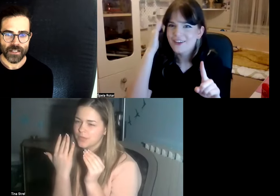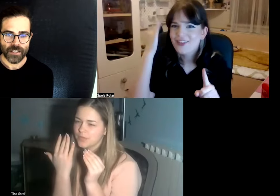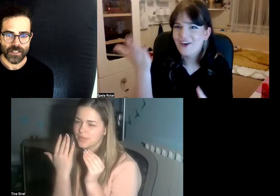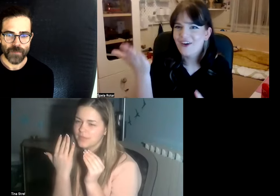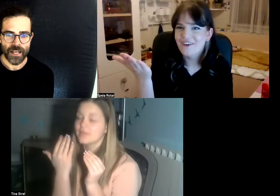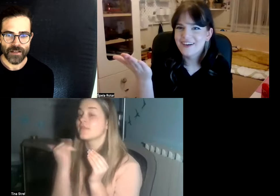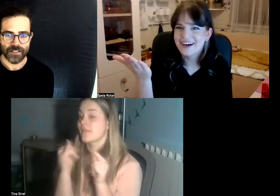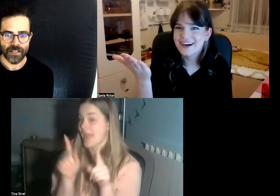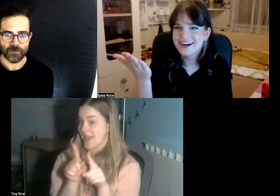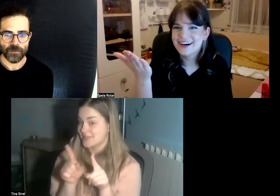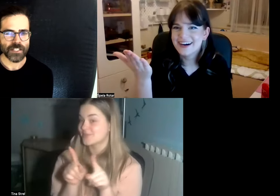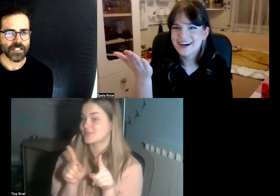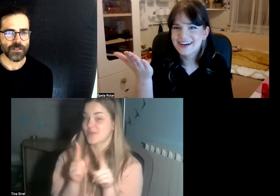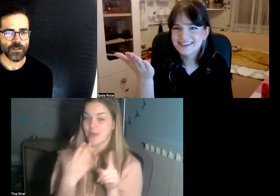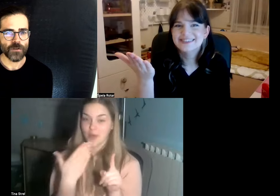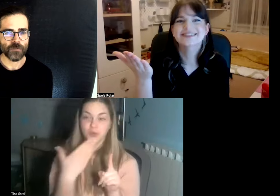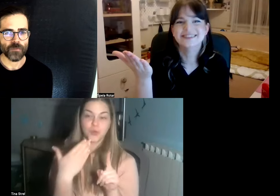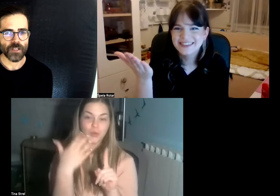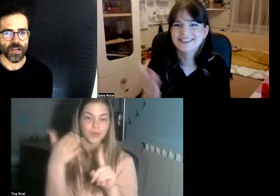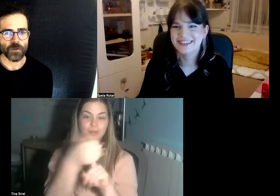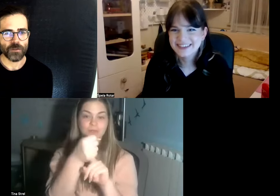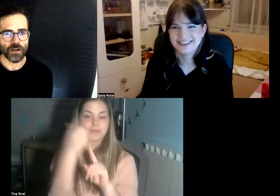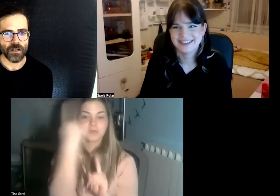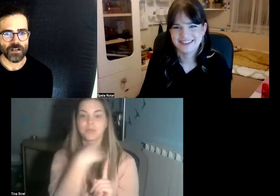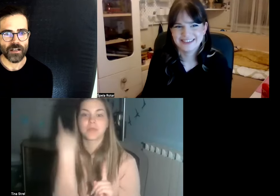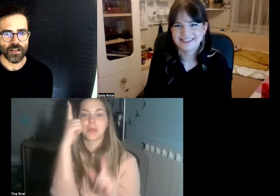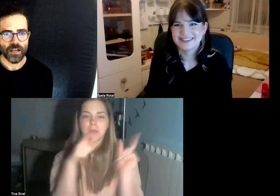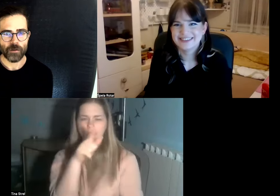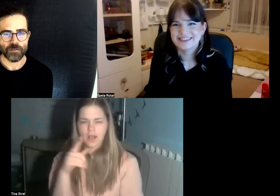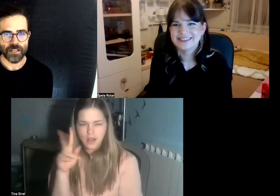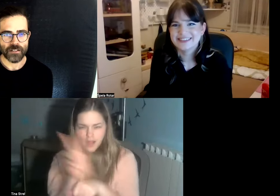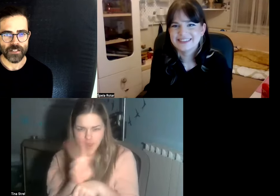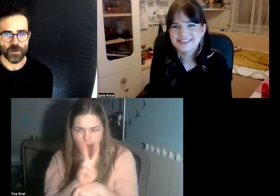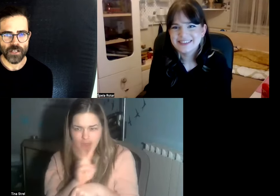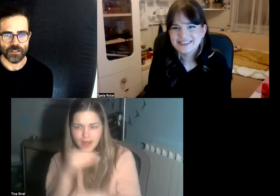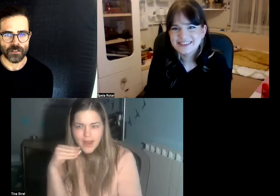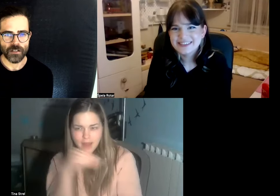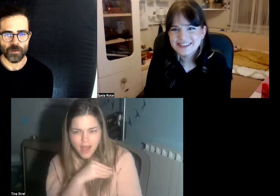yes Spelca is saying for instance the yeah we could talk about facial expression